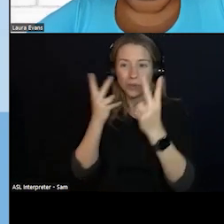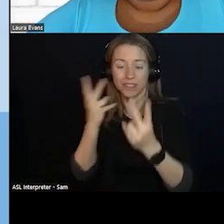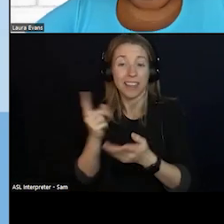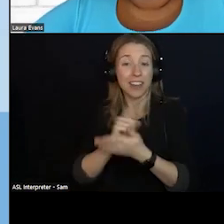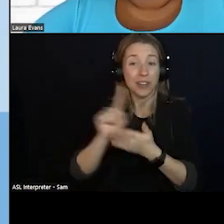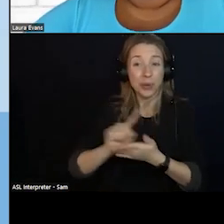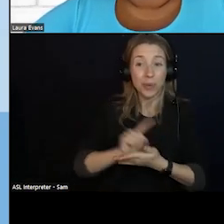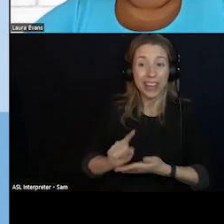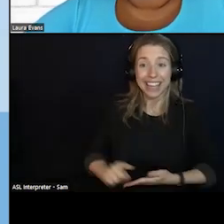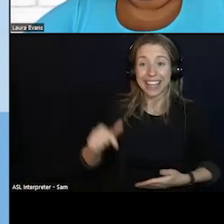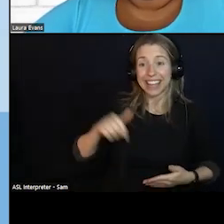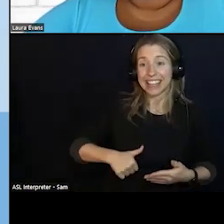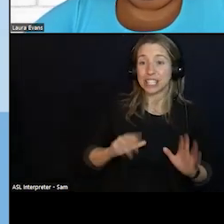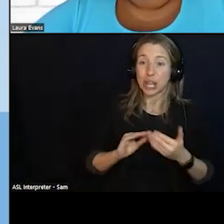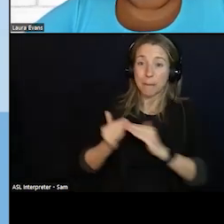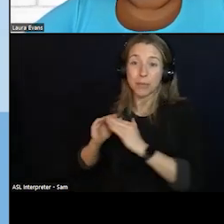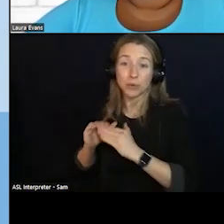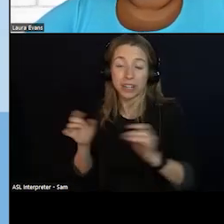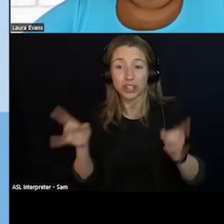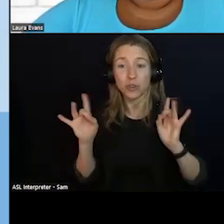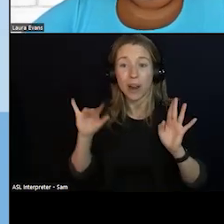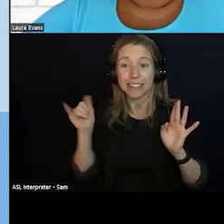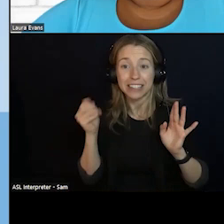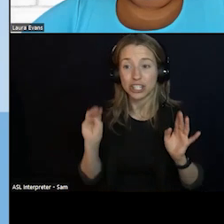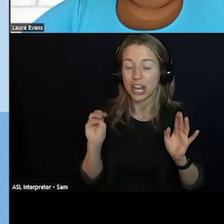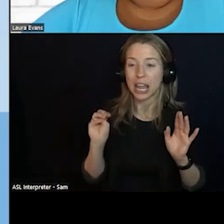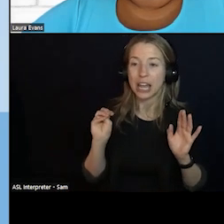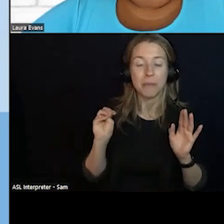GETS BIGGER AND STRONGER AND THE TOPICS ARE MORE NUANCED AND